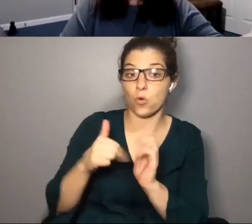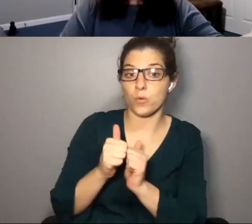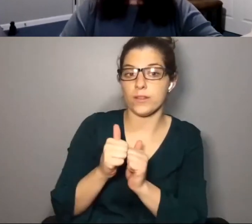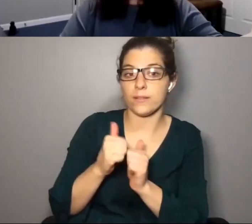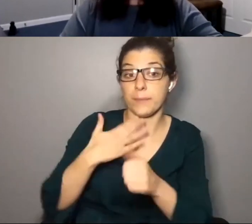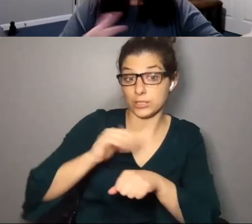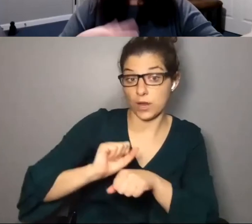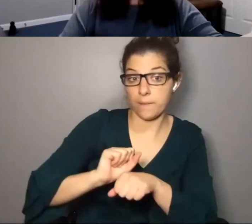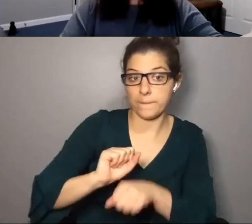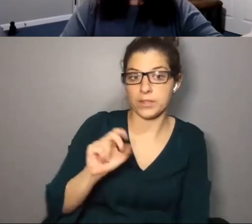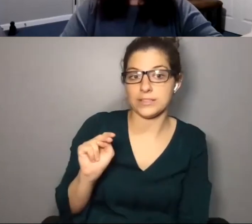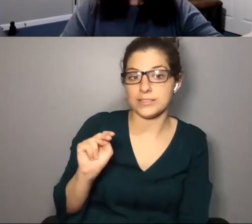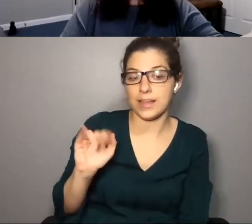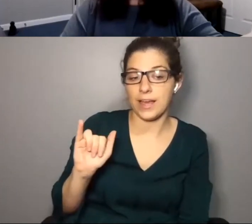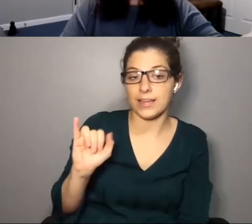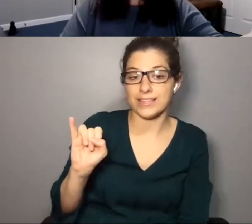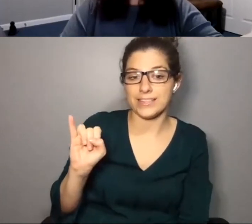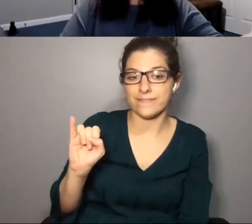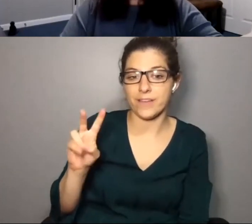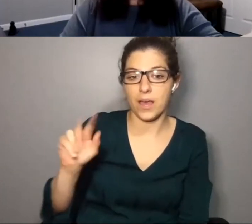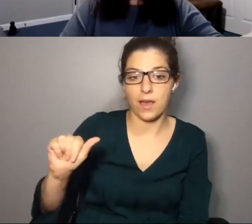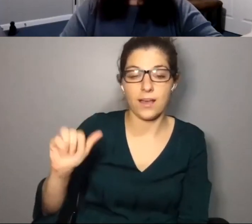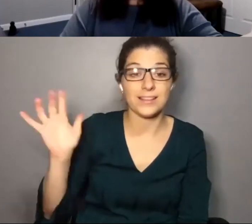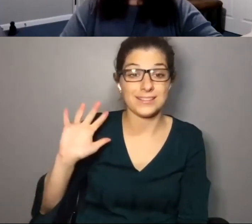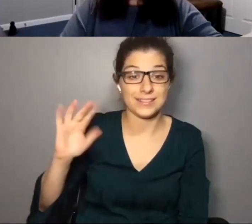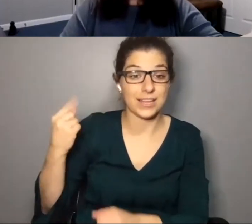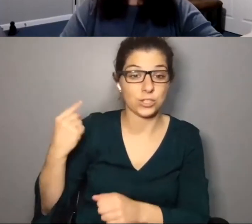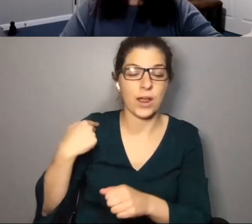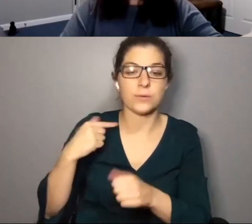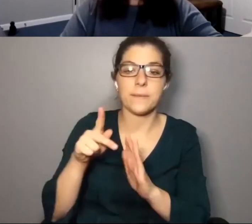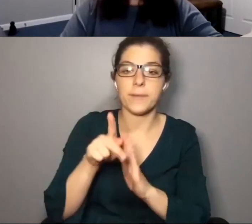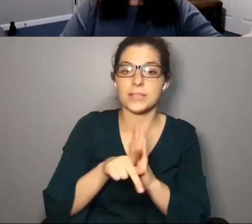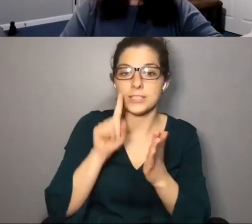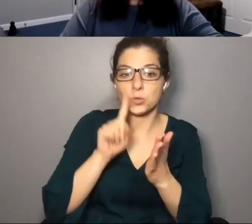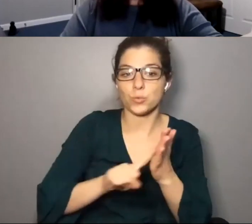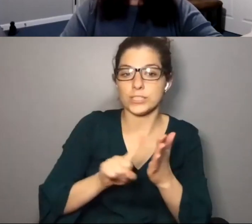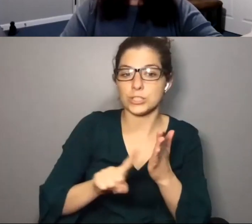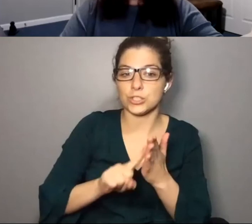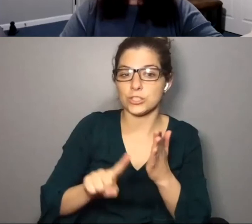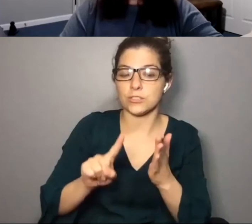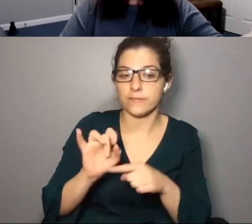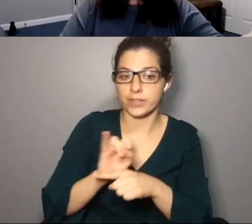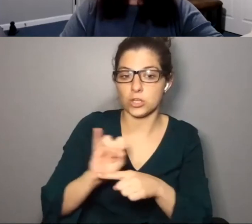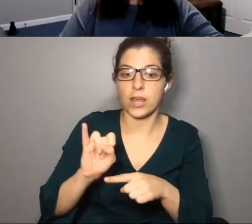Outside of my role I perform with NYIVA, last year I was a policy